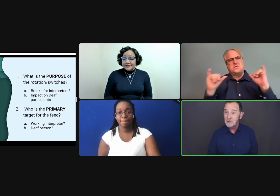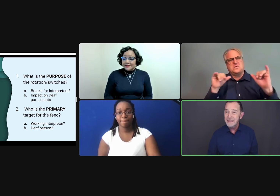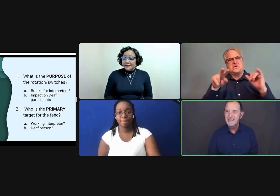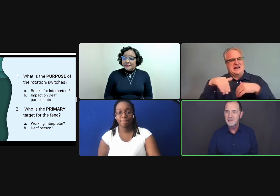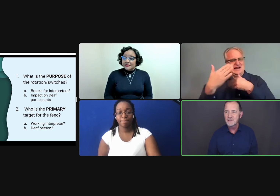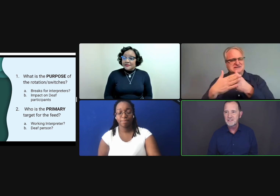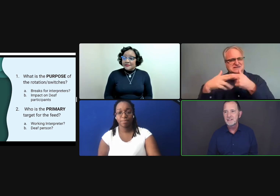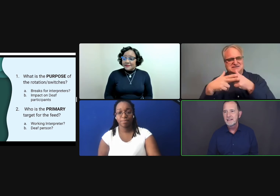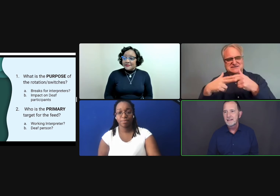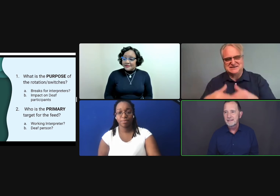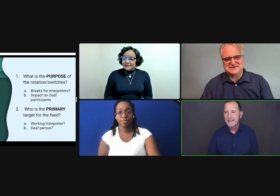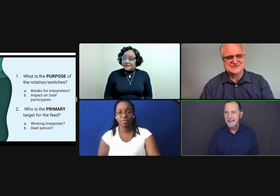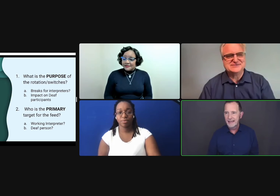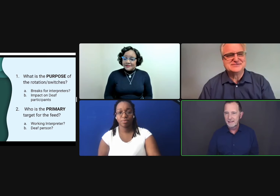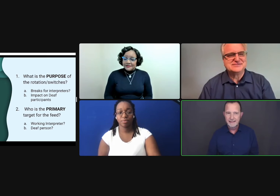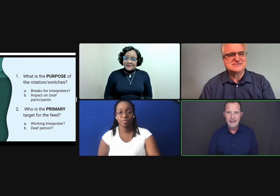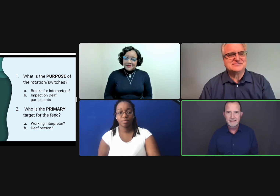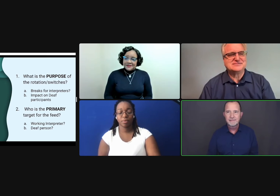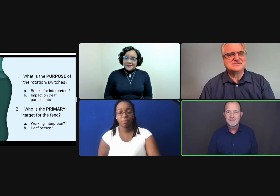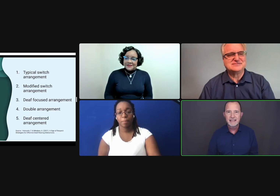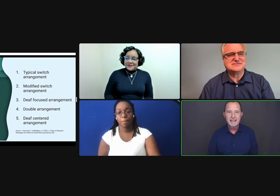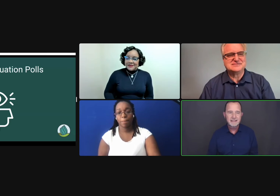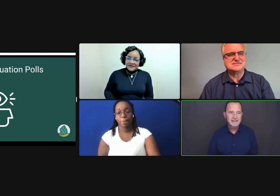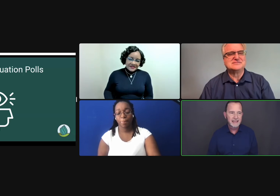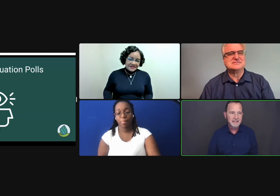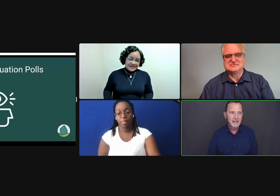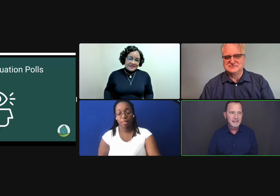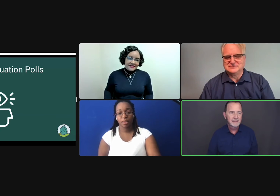It took me years to get a handle on that. And that takes us to the next slide.